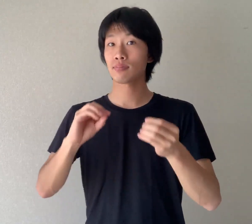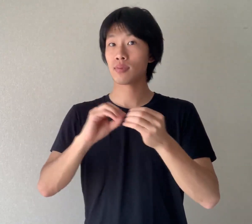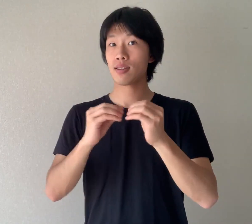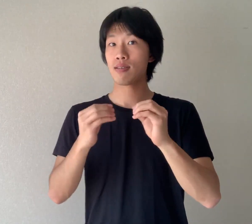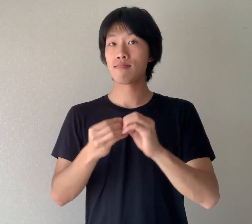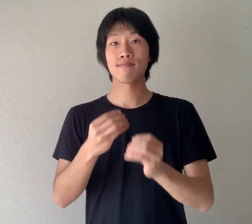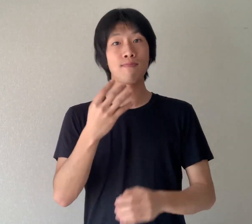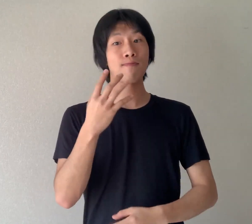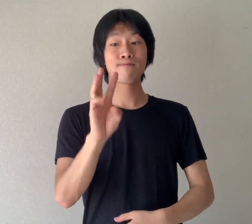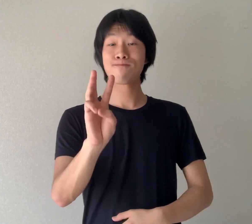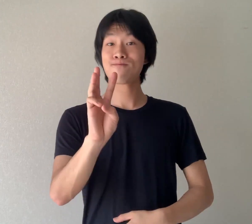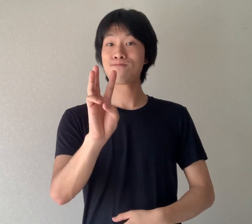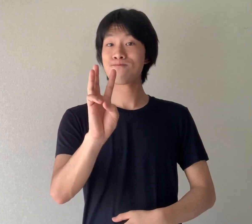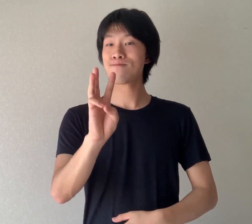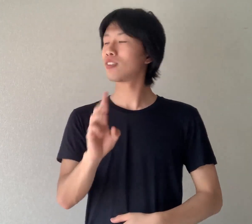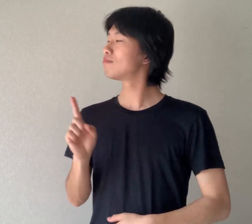Sign #6 is...